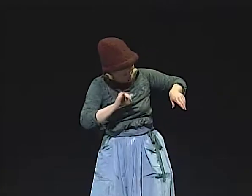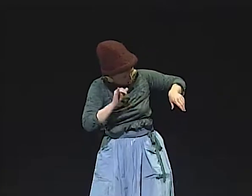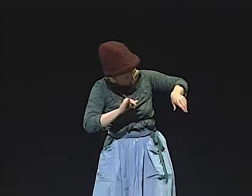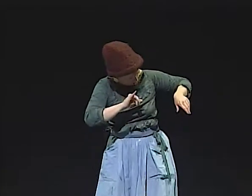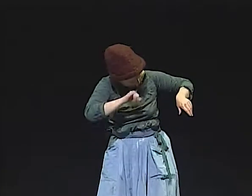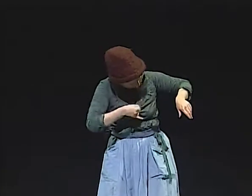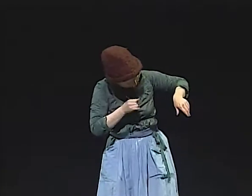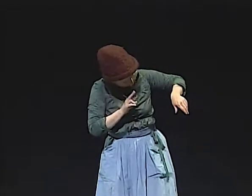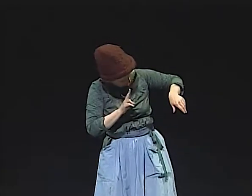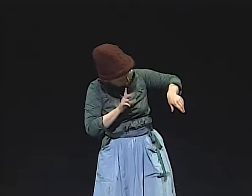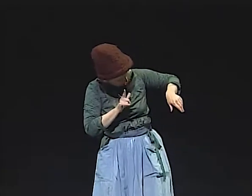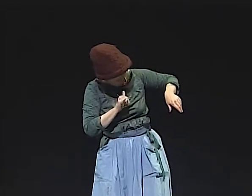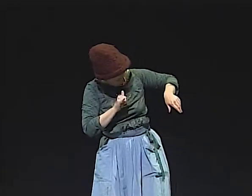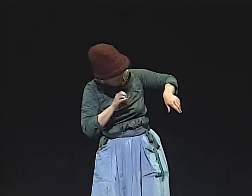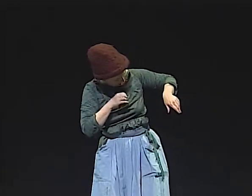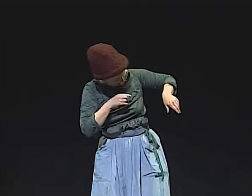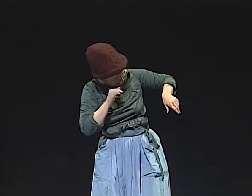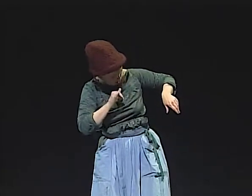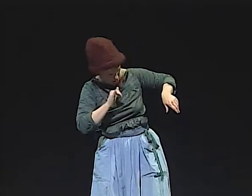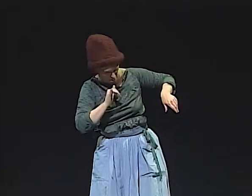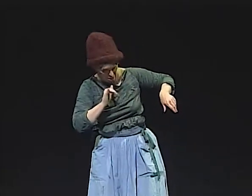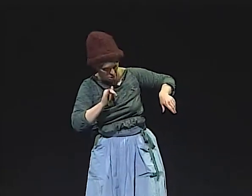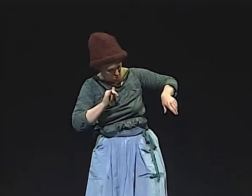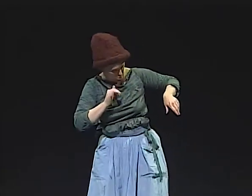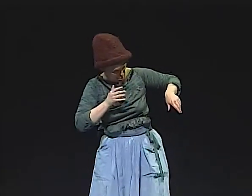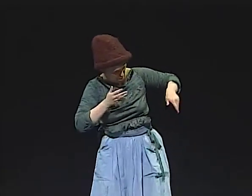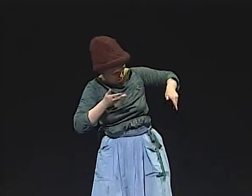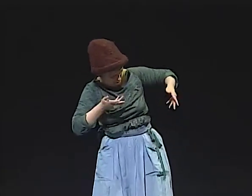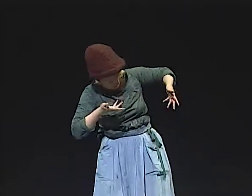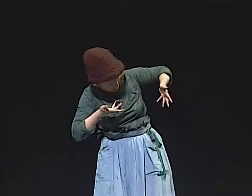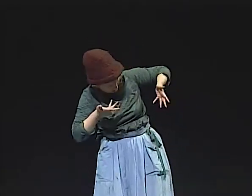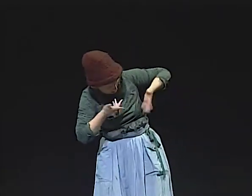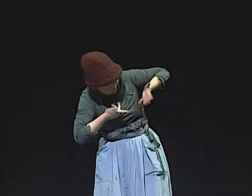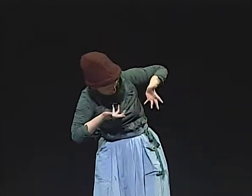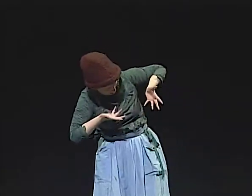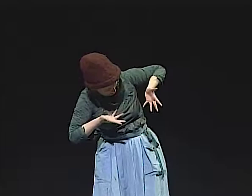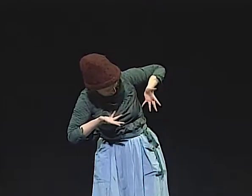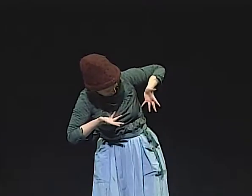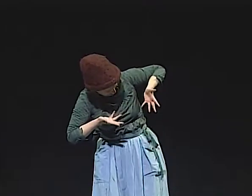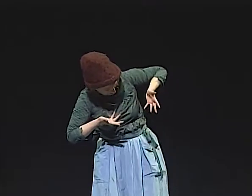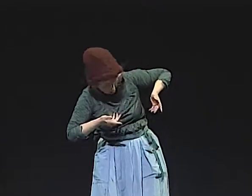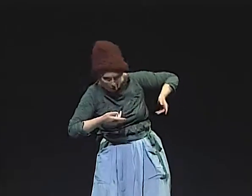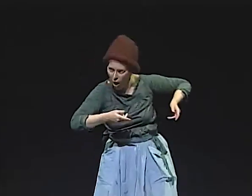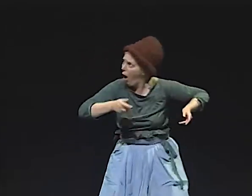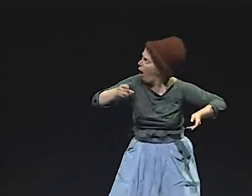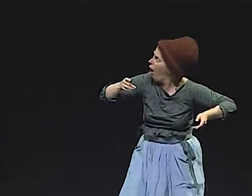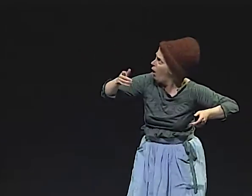"OH, JULIANNA. WELL, WHAT ARE YOU DOING HERE?"